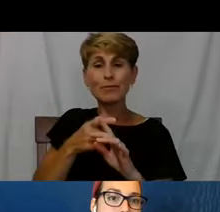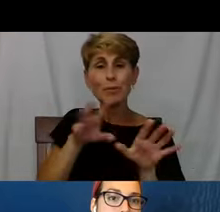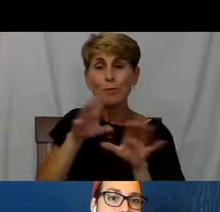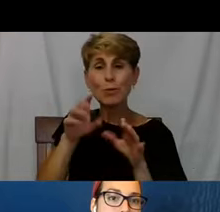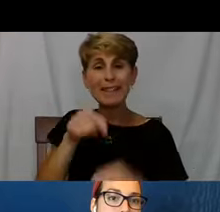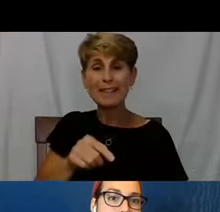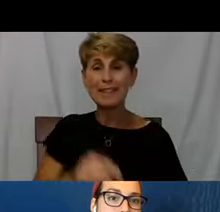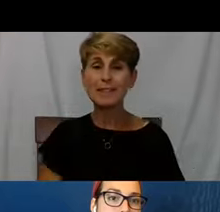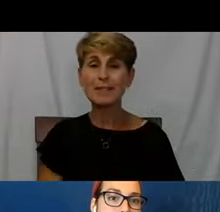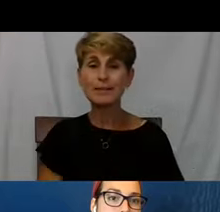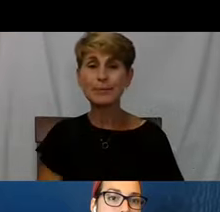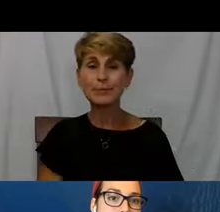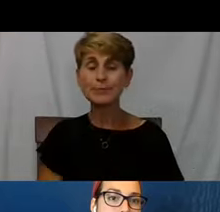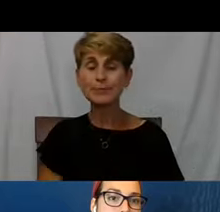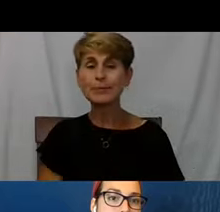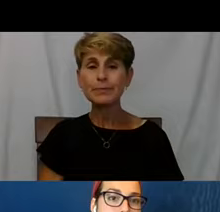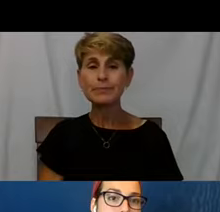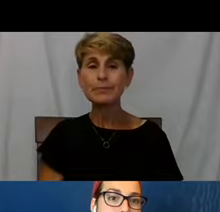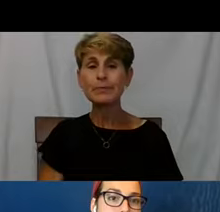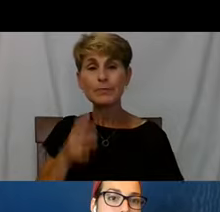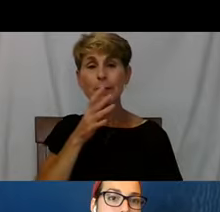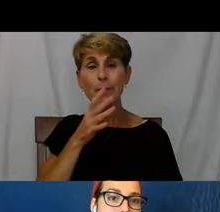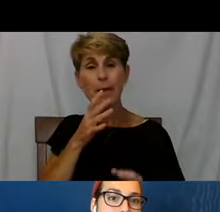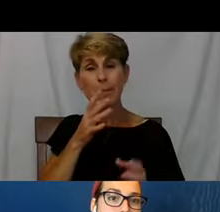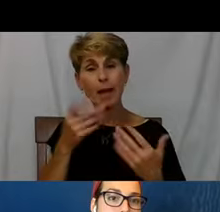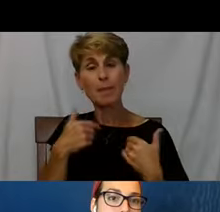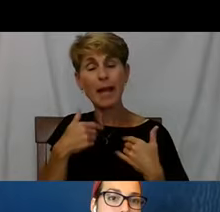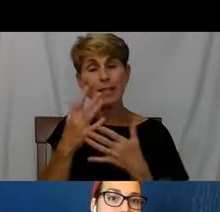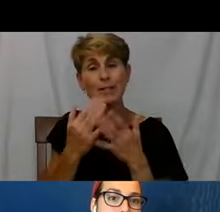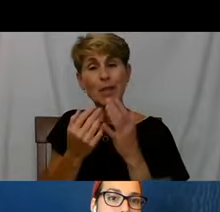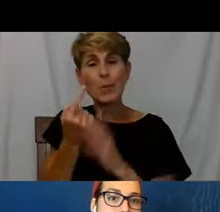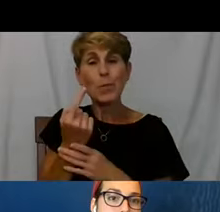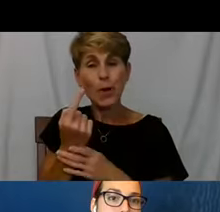So she's got someone behind her like I had people behind me.